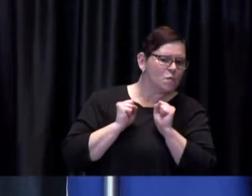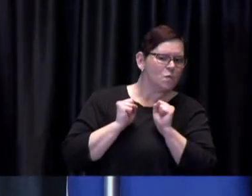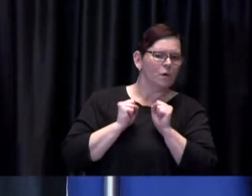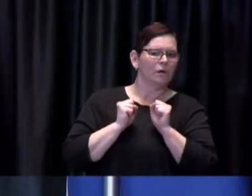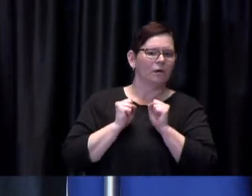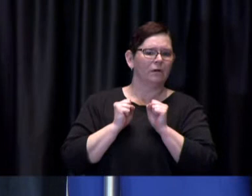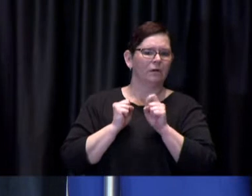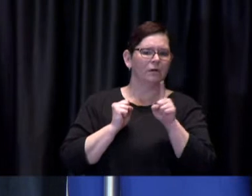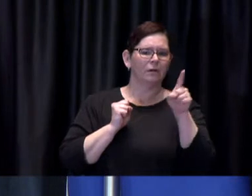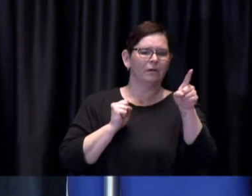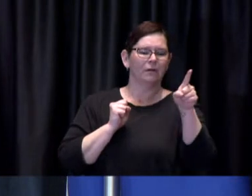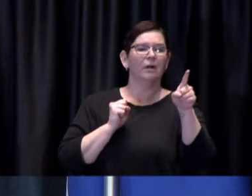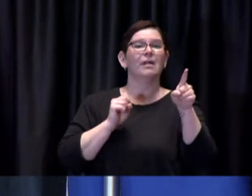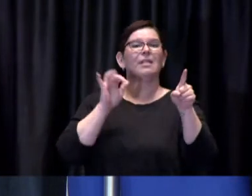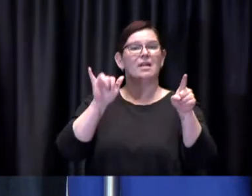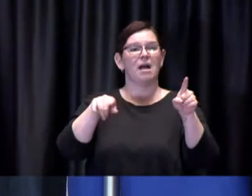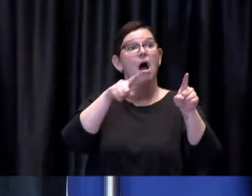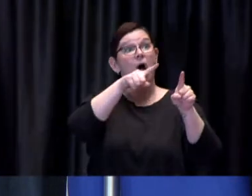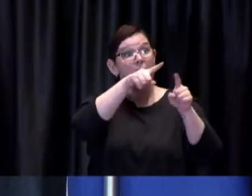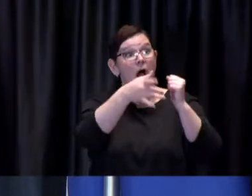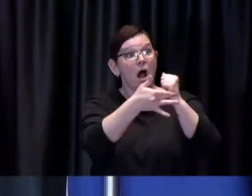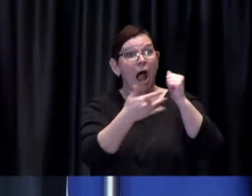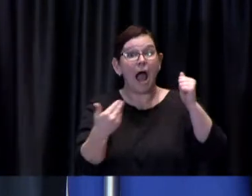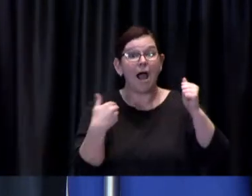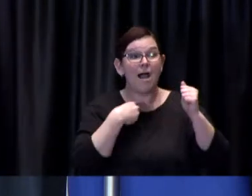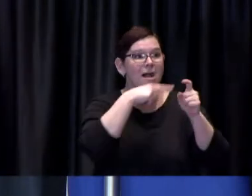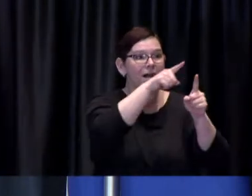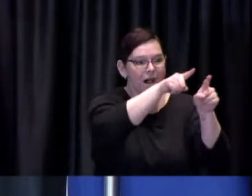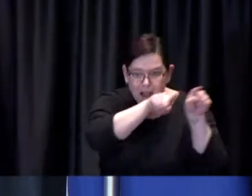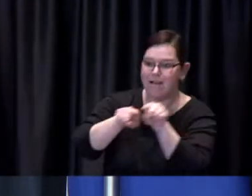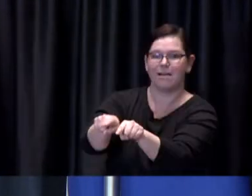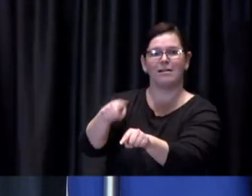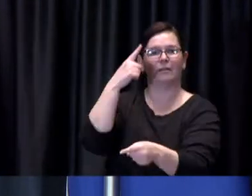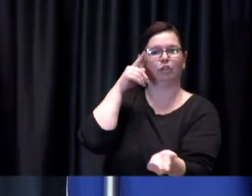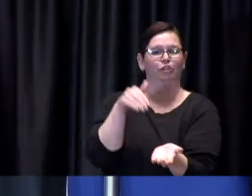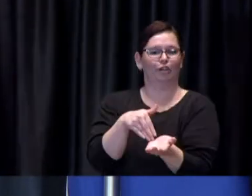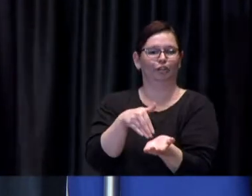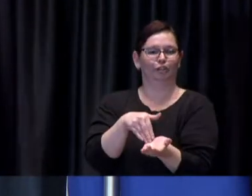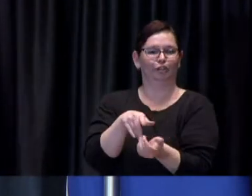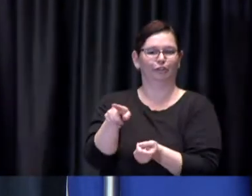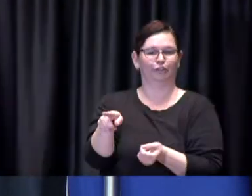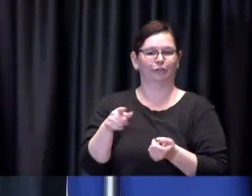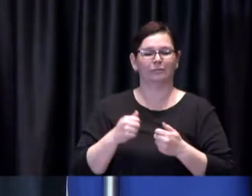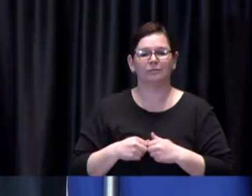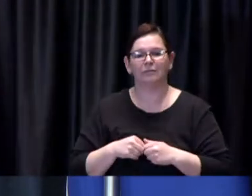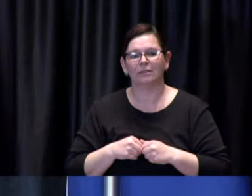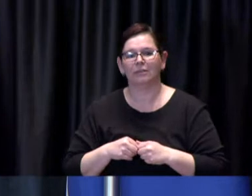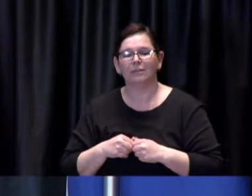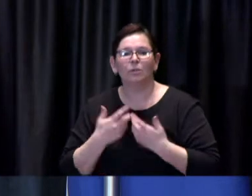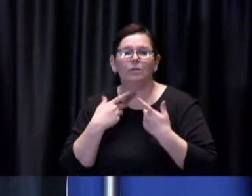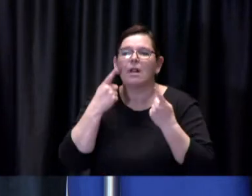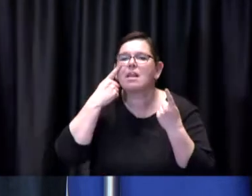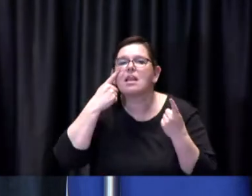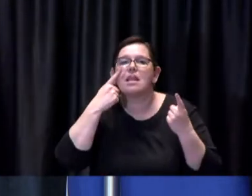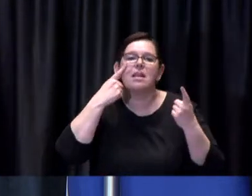appreciate that you know we're trying to make as many channels open um for vaccine availability